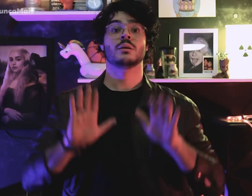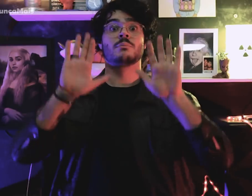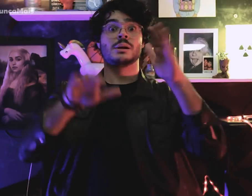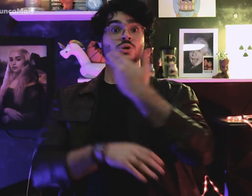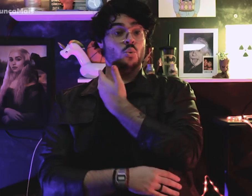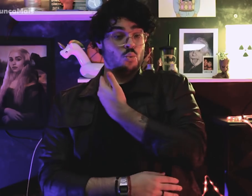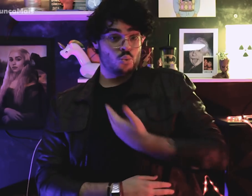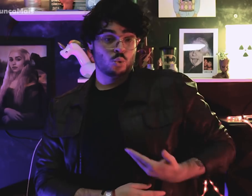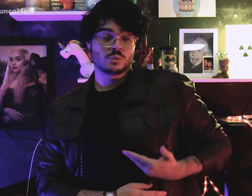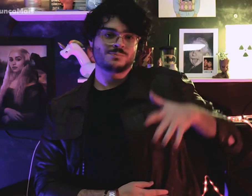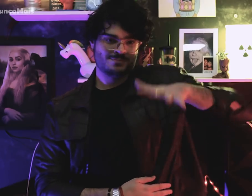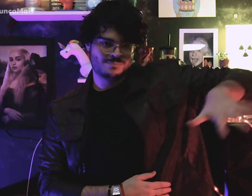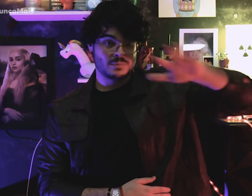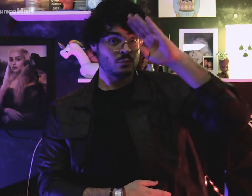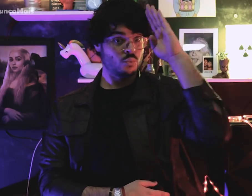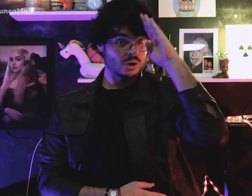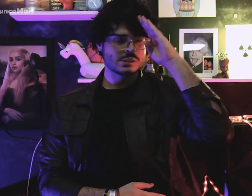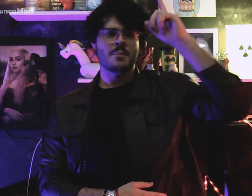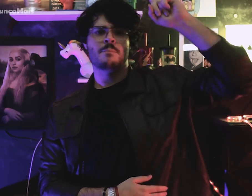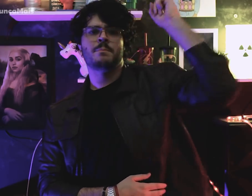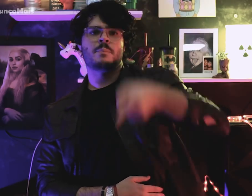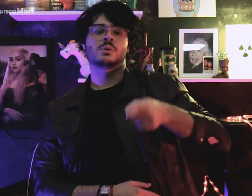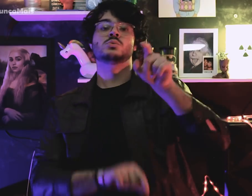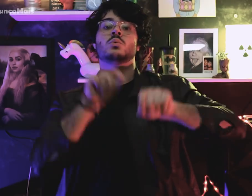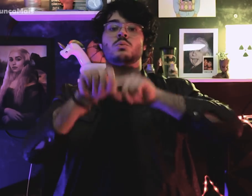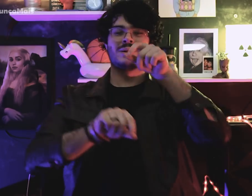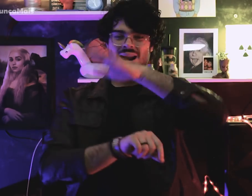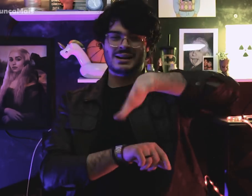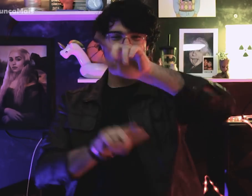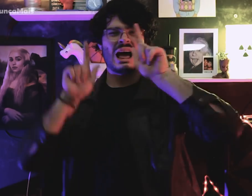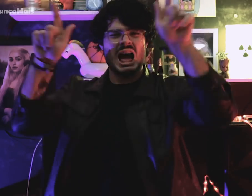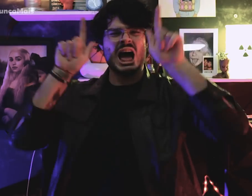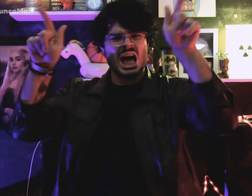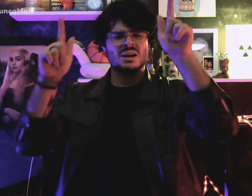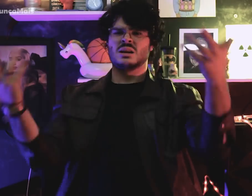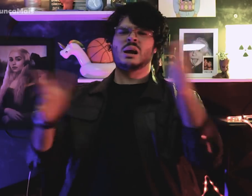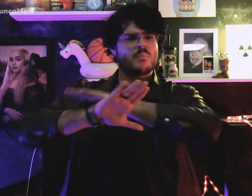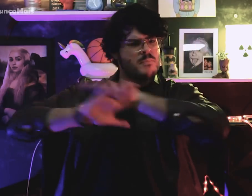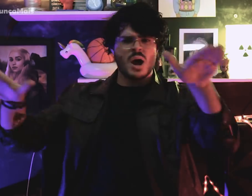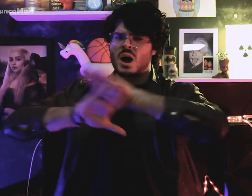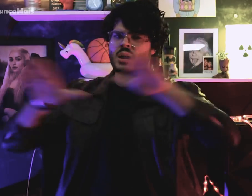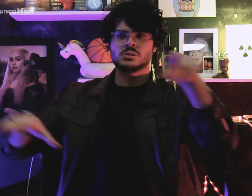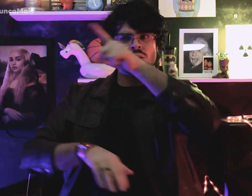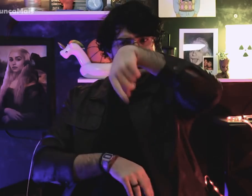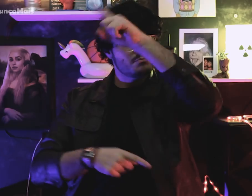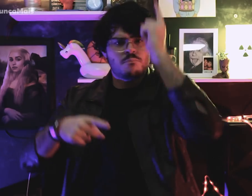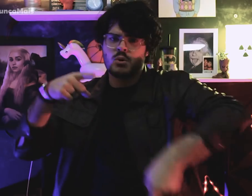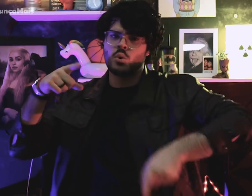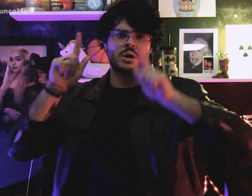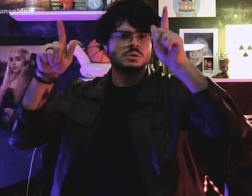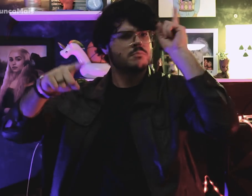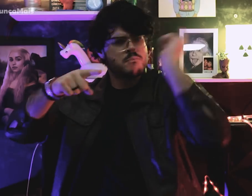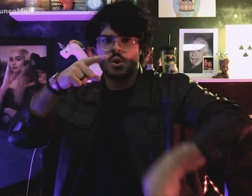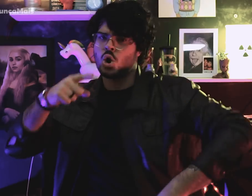Mas o governo militar declarou o fim das greves.